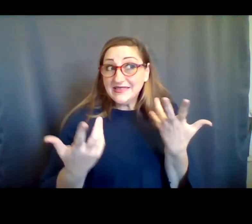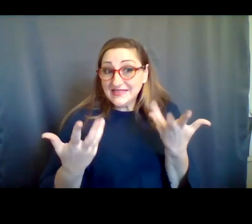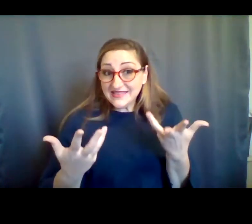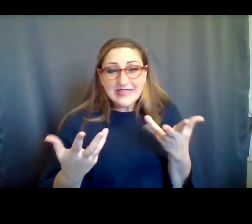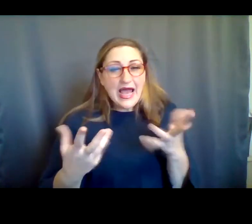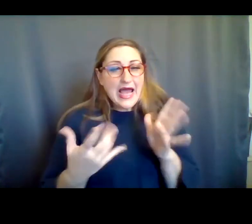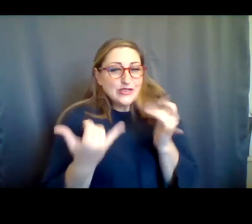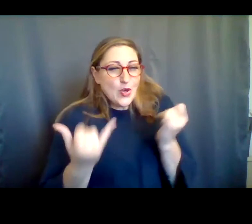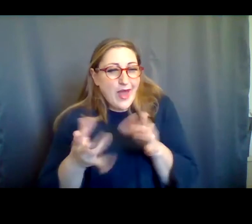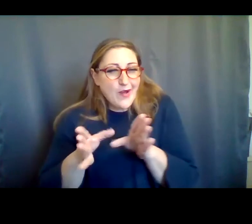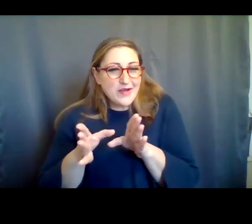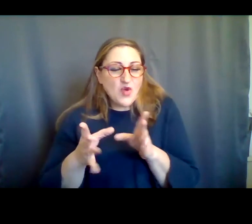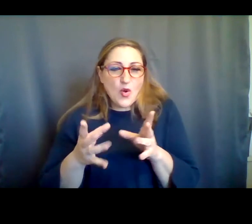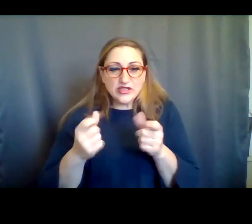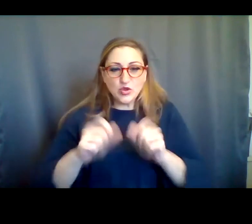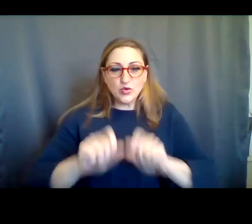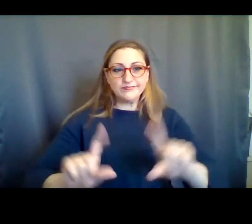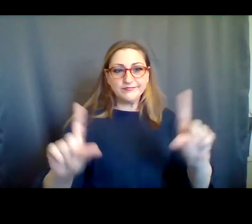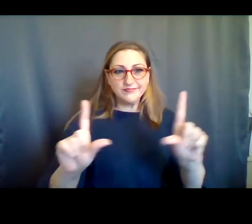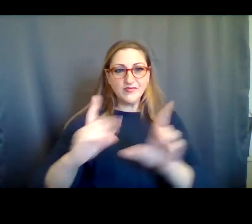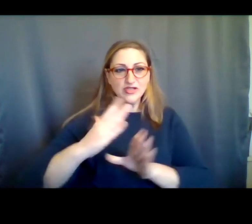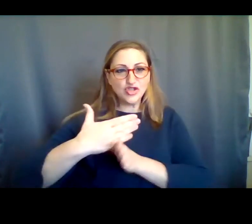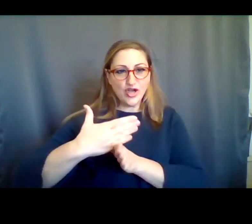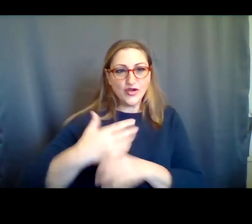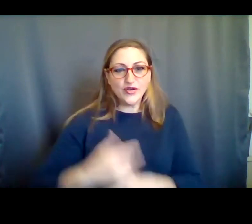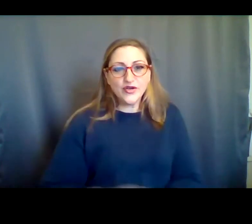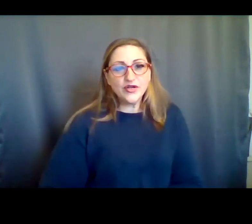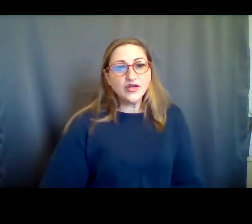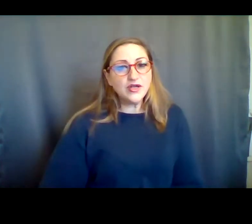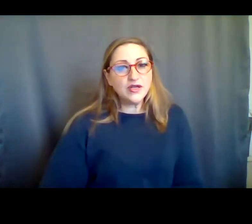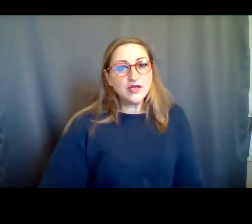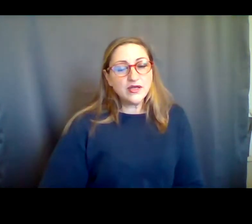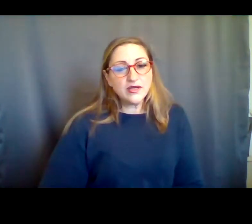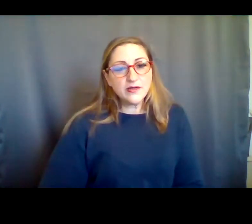let me initiate some screen share.